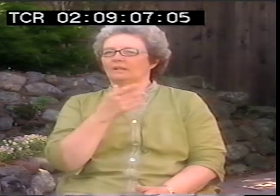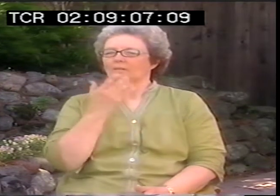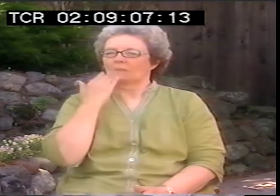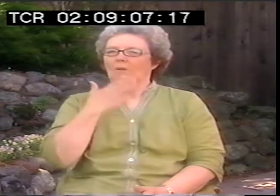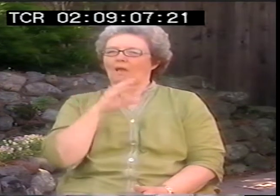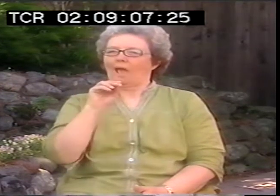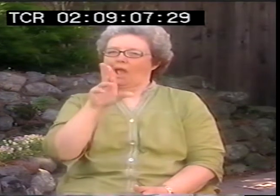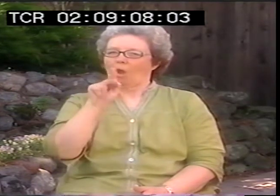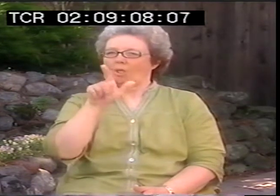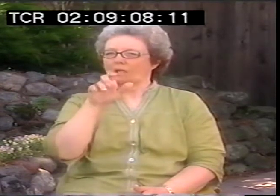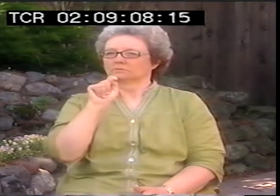An outlet.